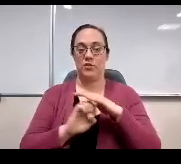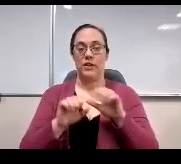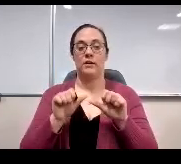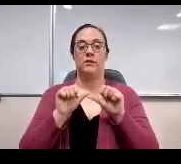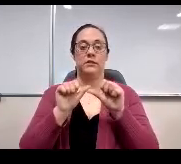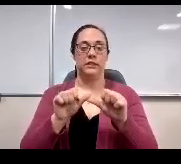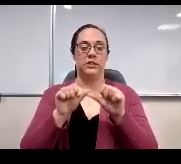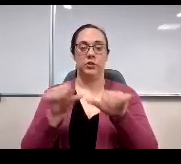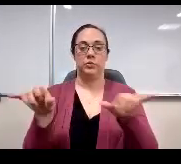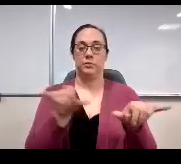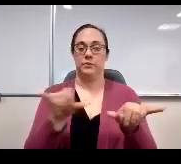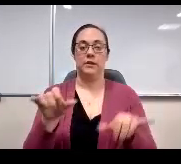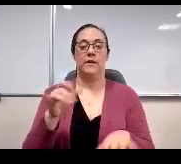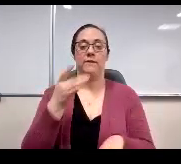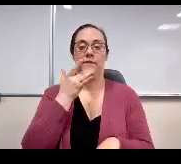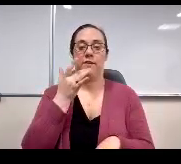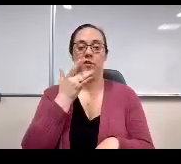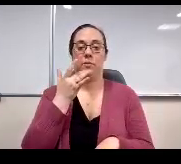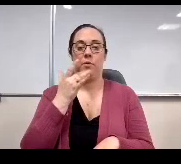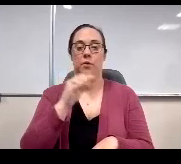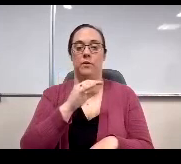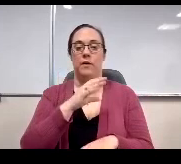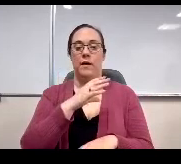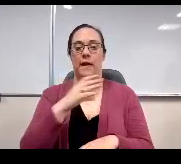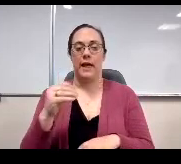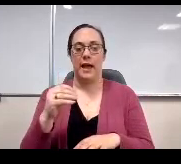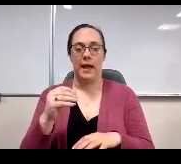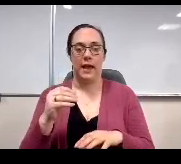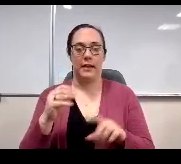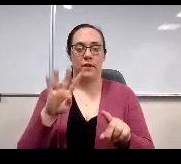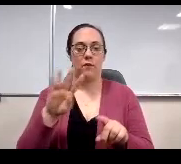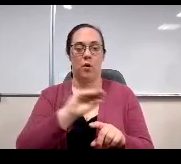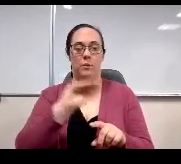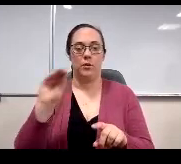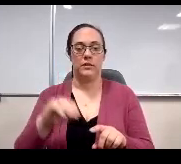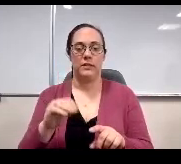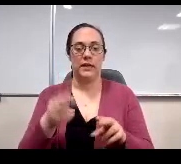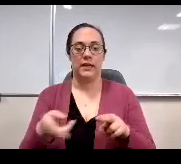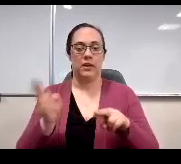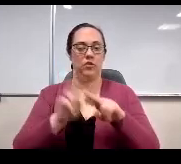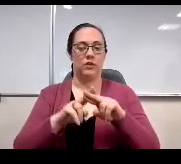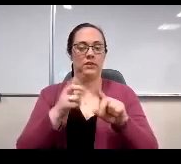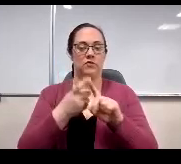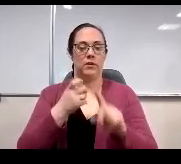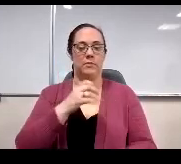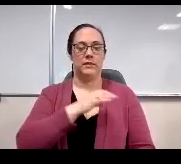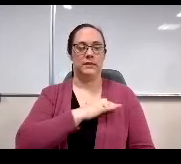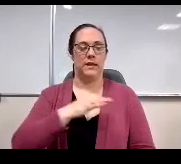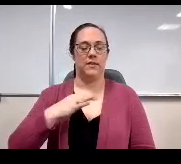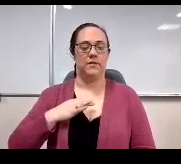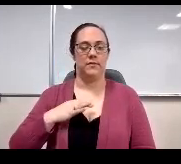more favorable results with a four percentage point increase among staff. Next slide, please.